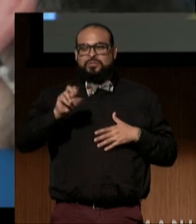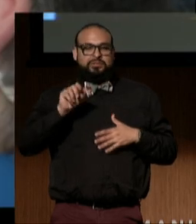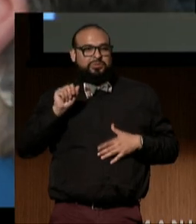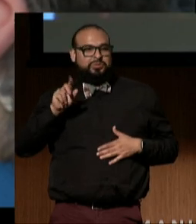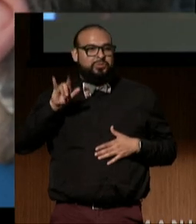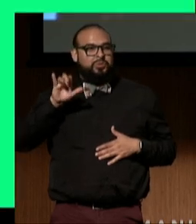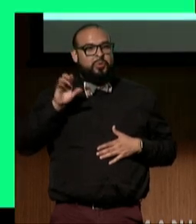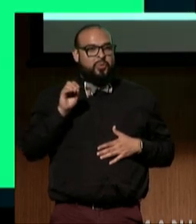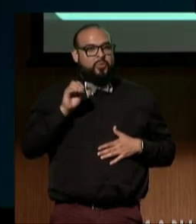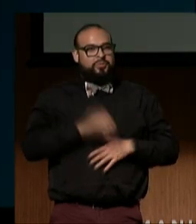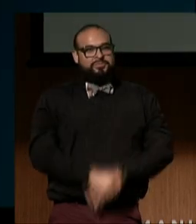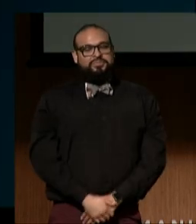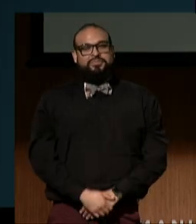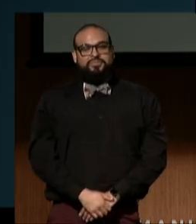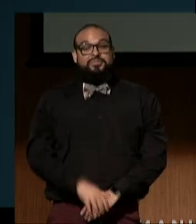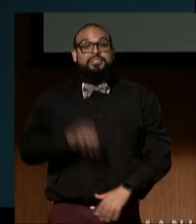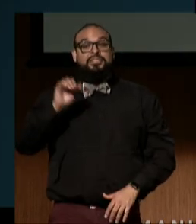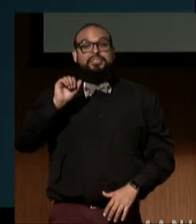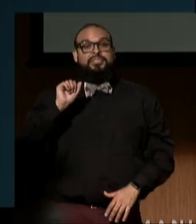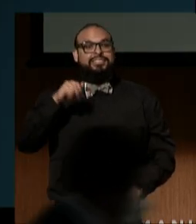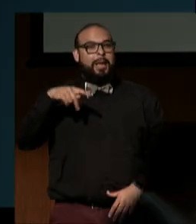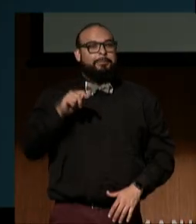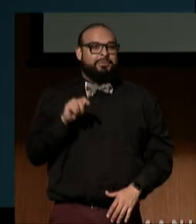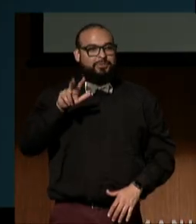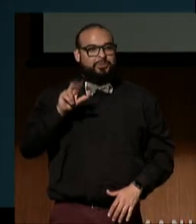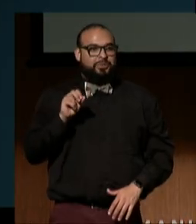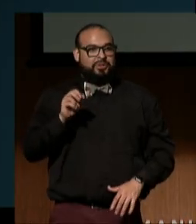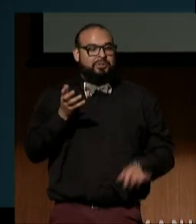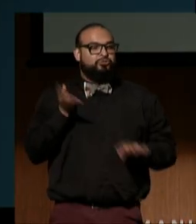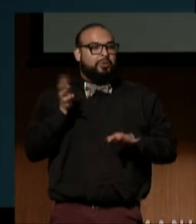Yeah. September 30th, stream on Hulu.